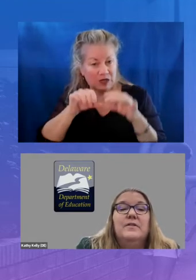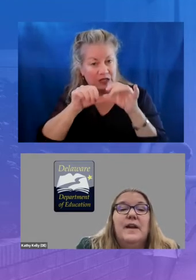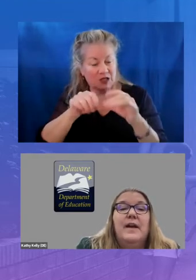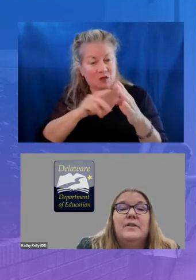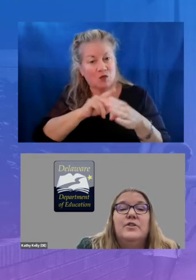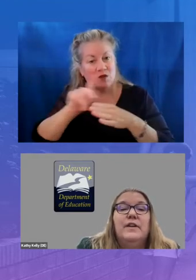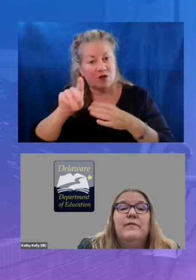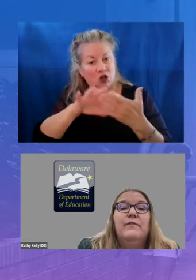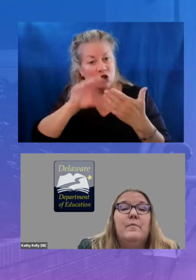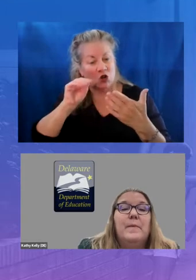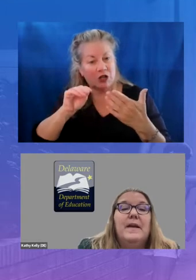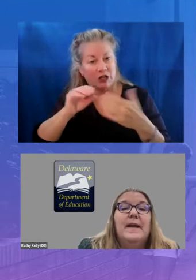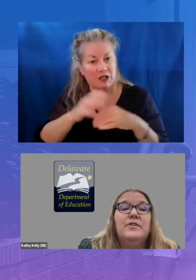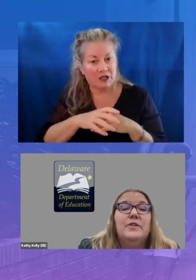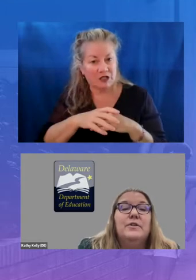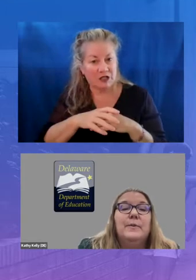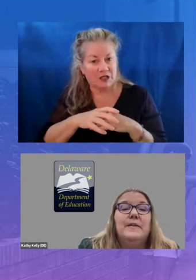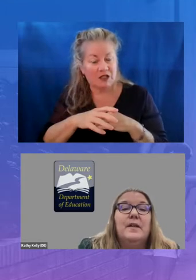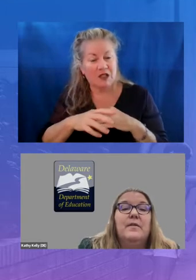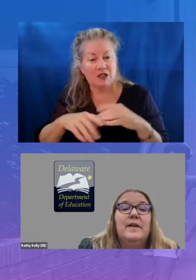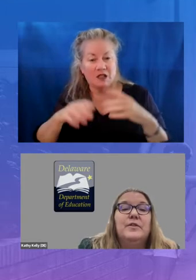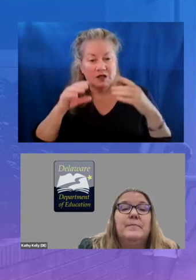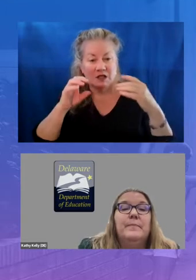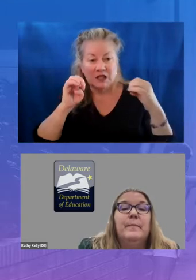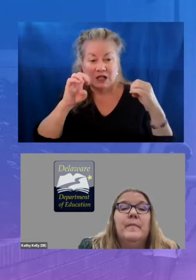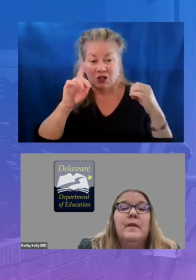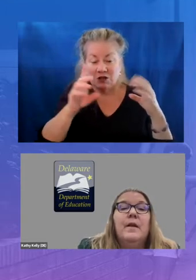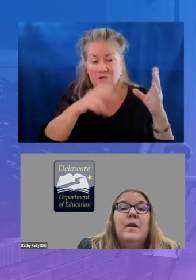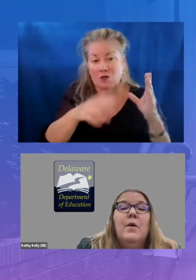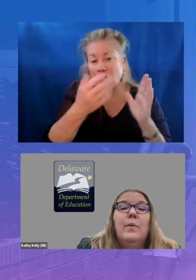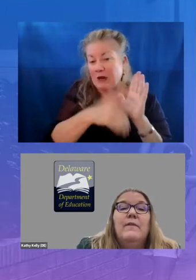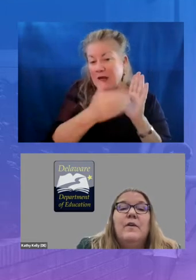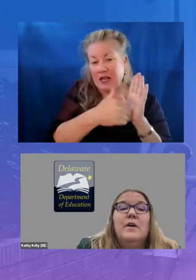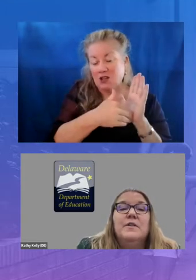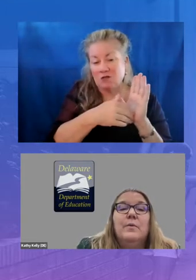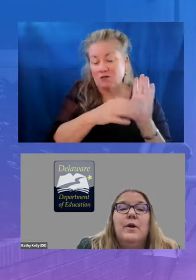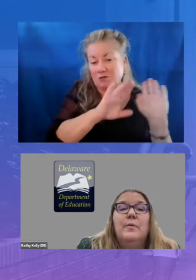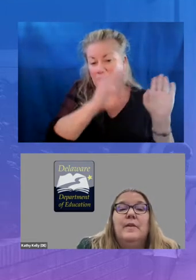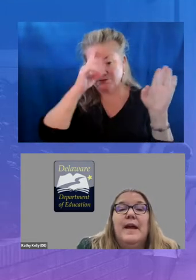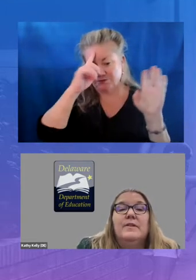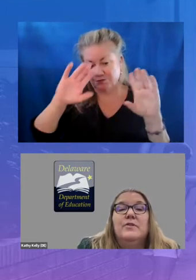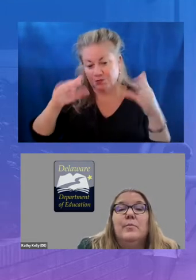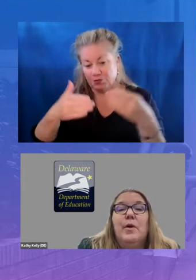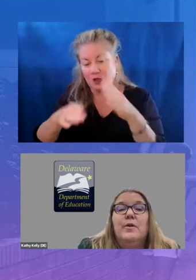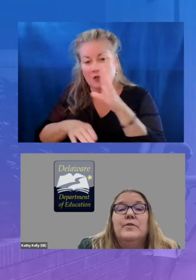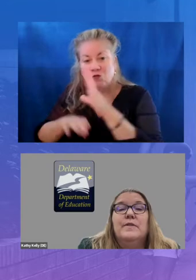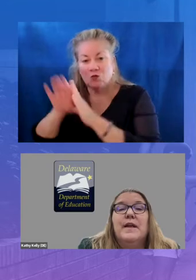and how to shift from remediation to acceleration we have also worked with national partners and